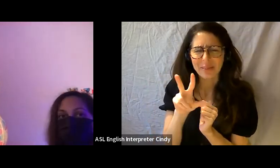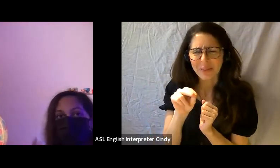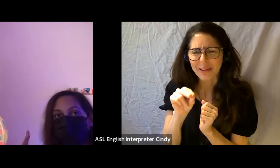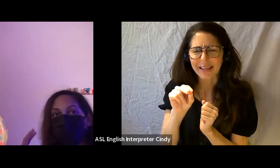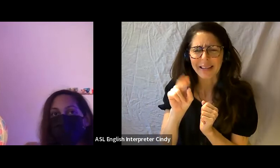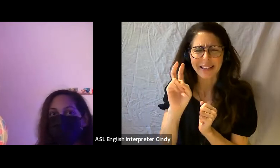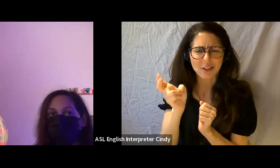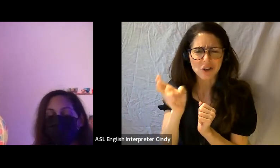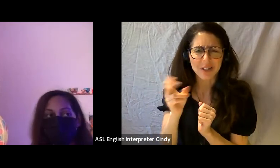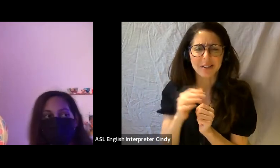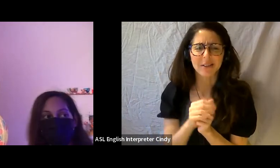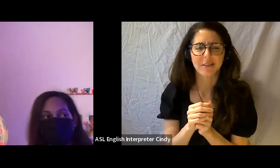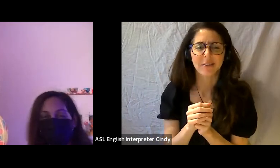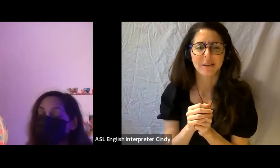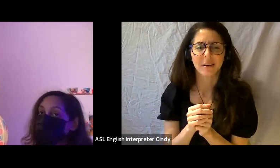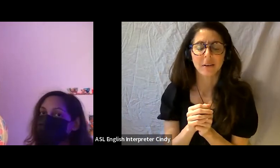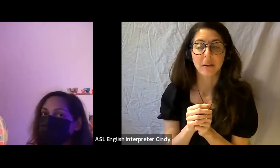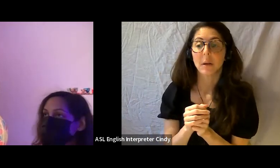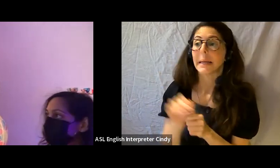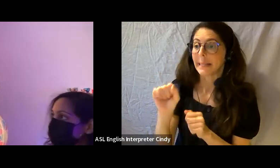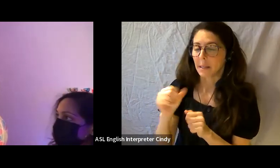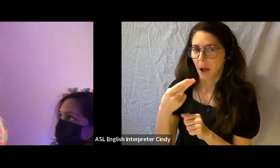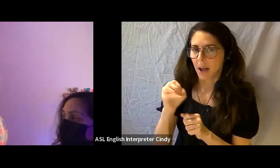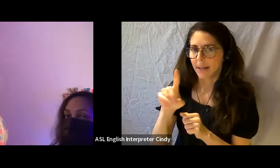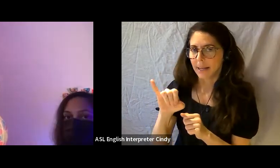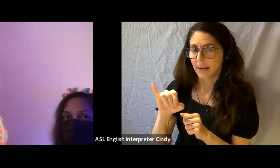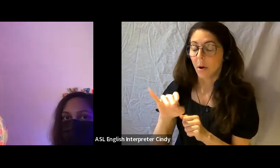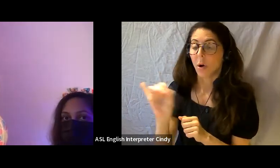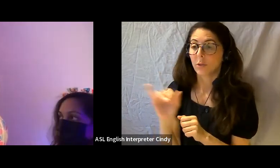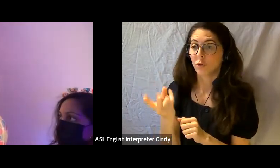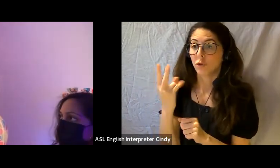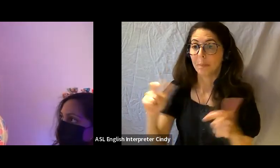And we also have large tables, almost like floor plinths